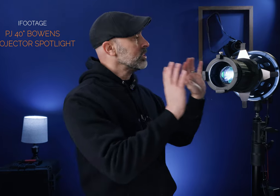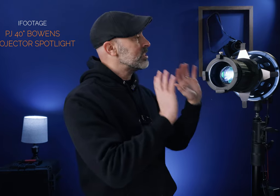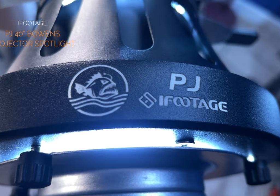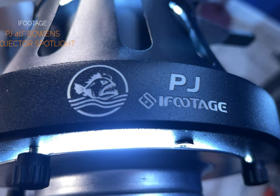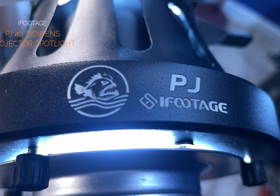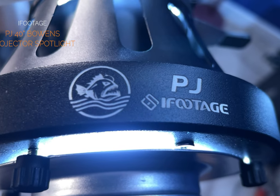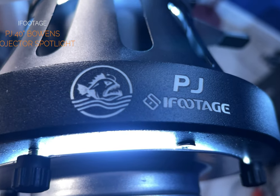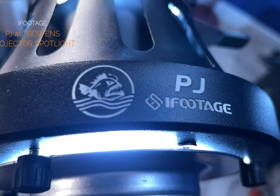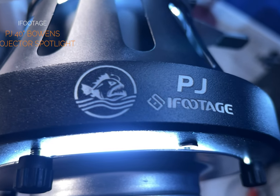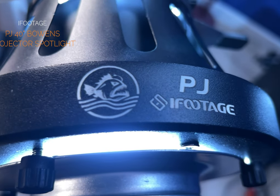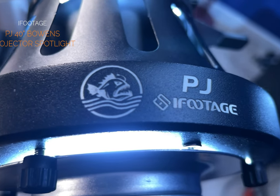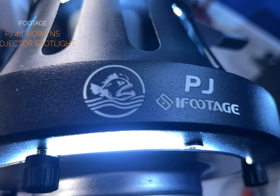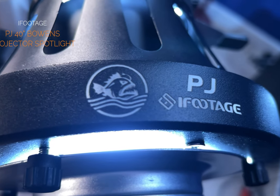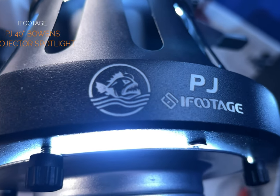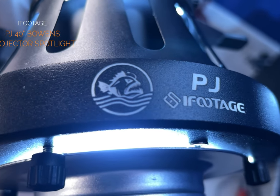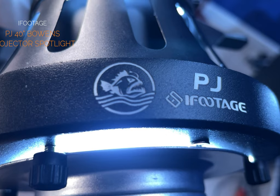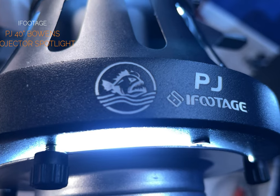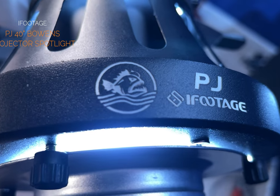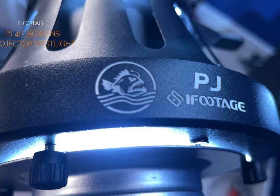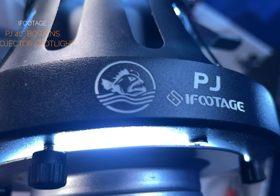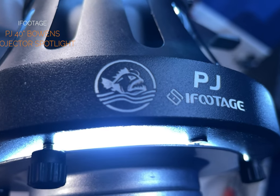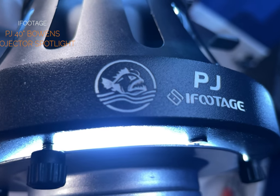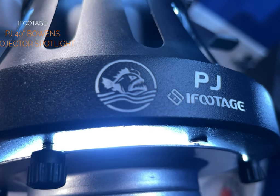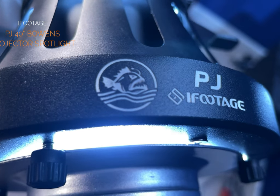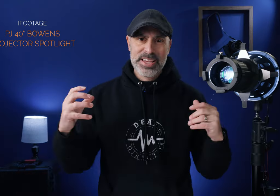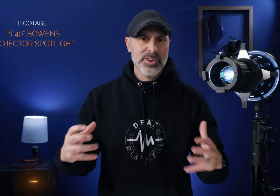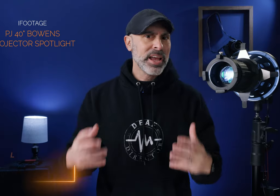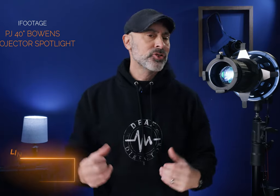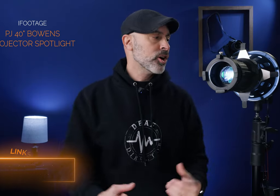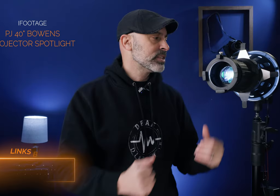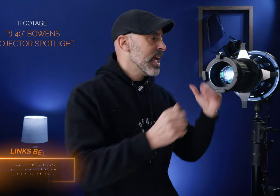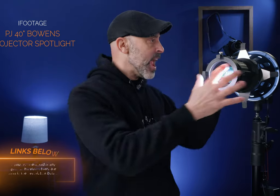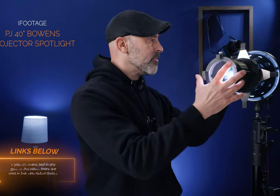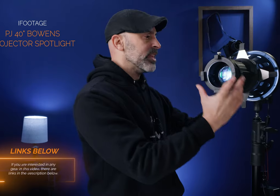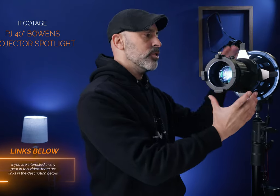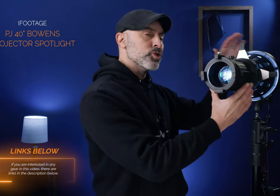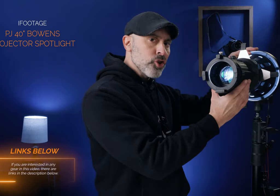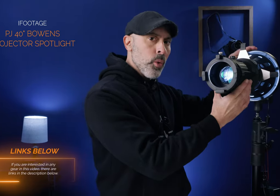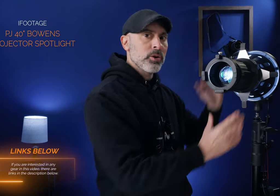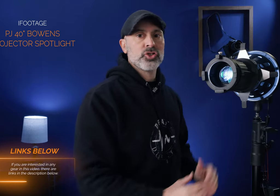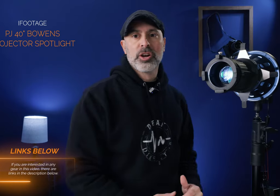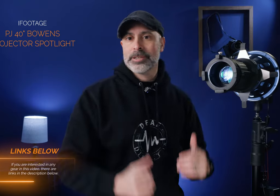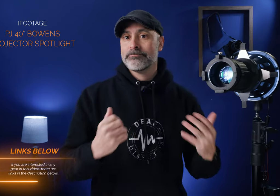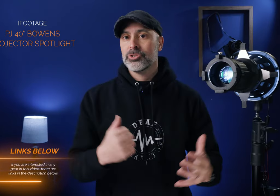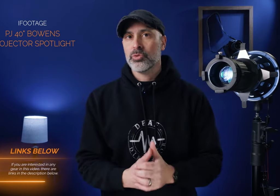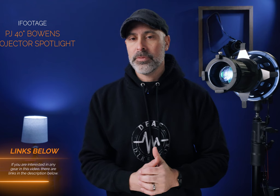I saw this I knew it was going to be really excited to see because iFootage is just one of those companies you can kind of trust everything they do is so well constructed it's really really